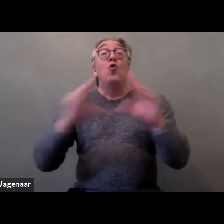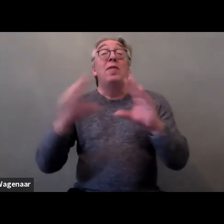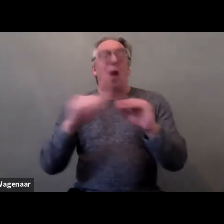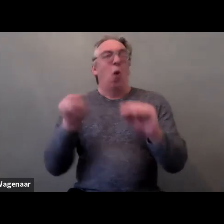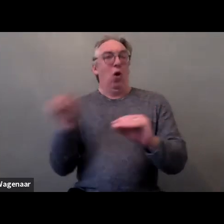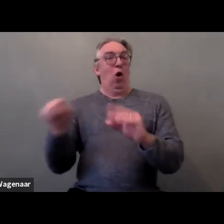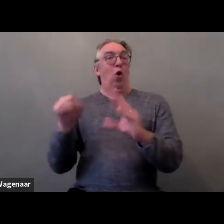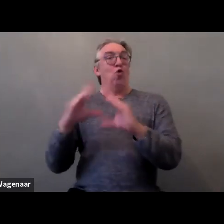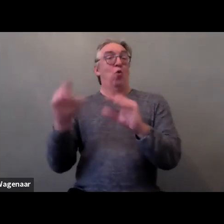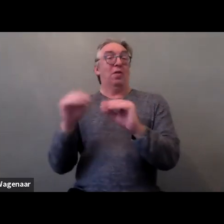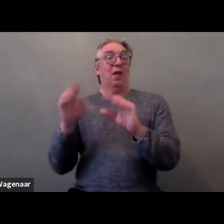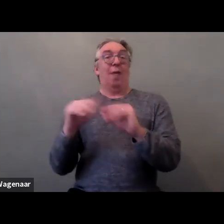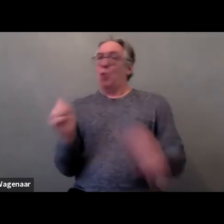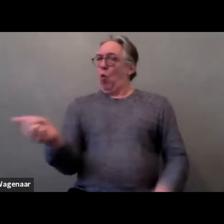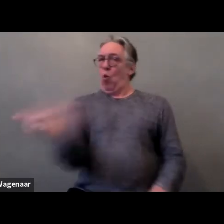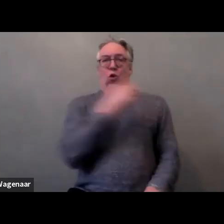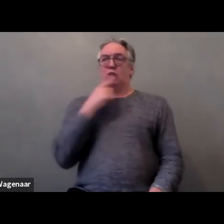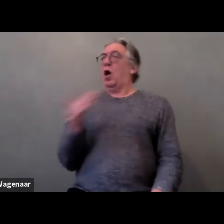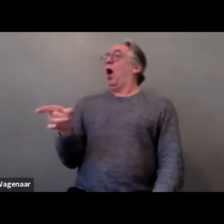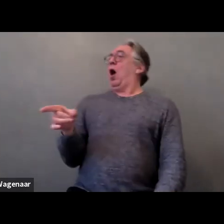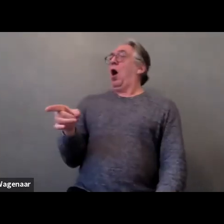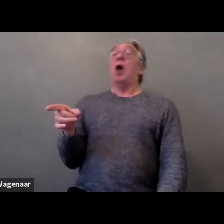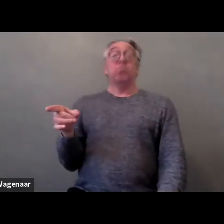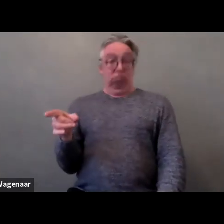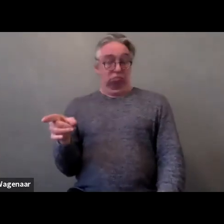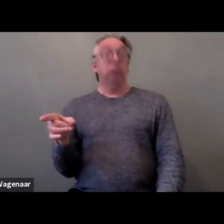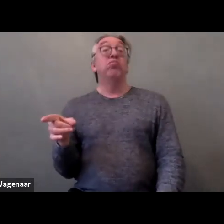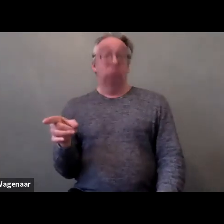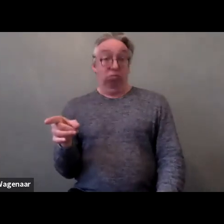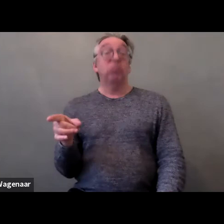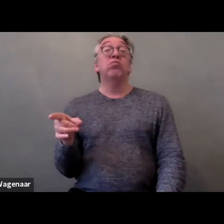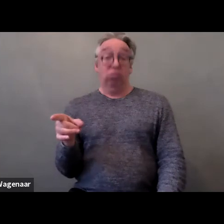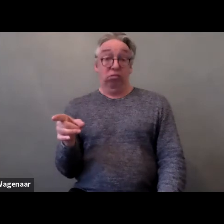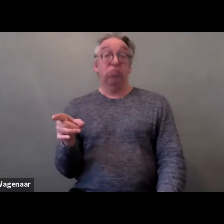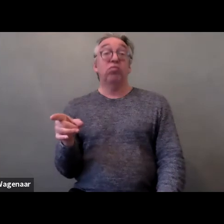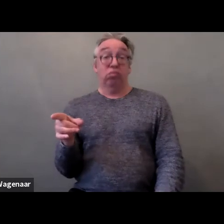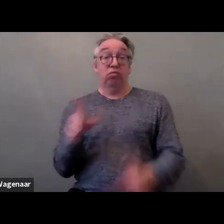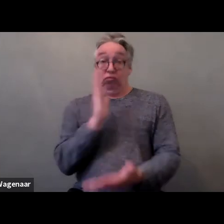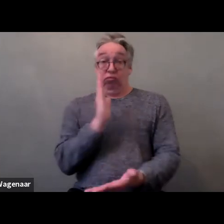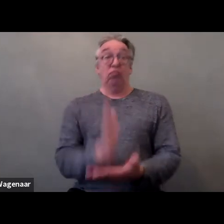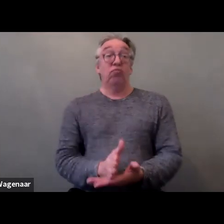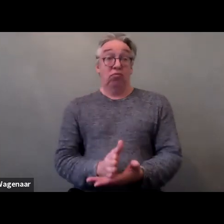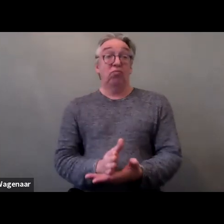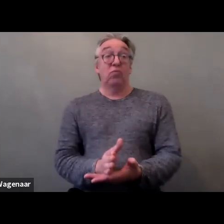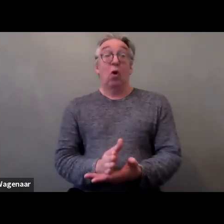everybody agreed that people were getting presents, but once the camera left the presents were taken away again.